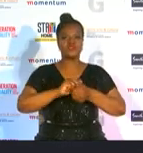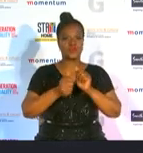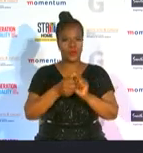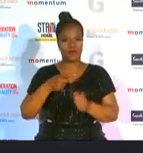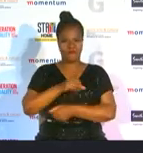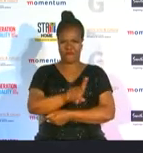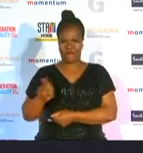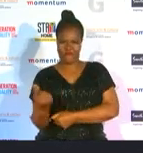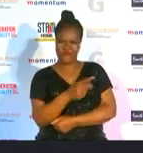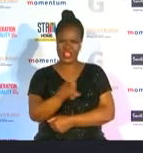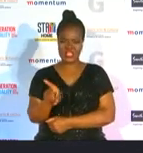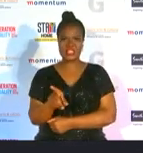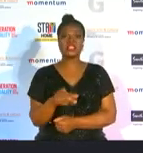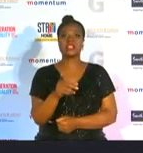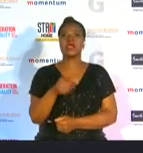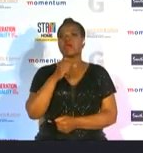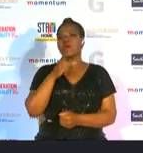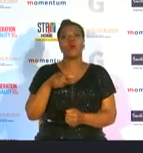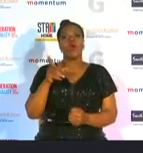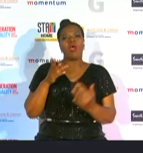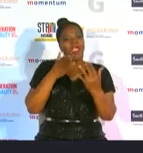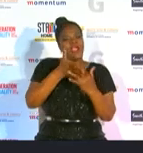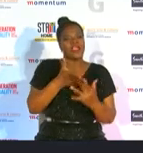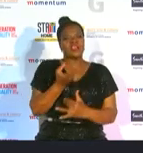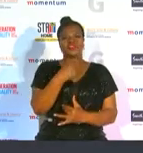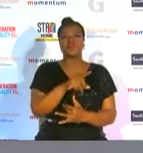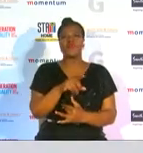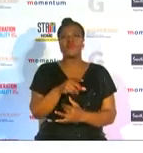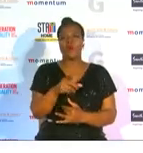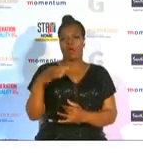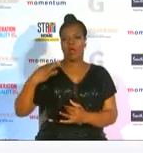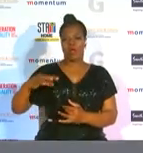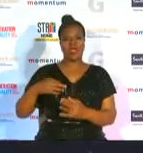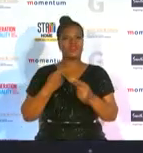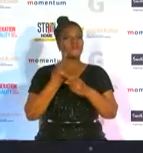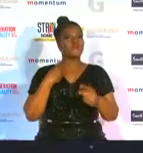easily accessible for a young black girl from kailicha